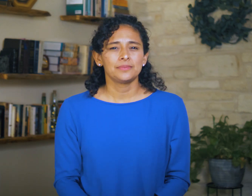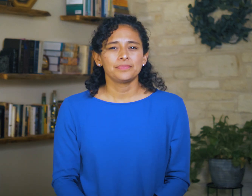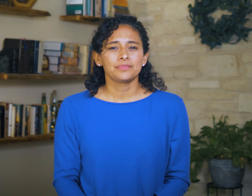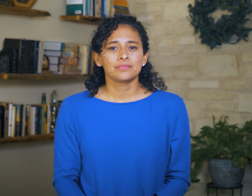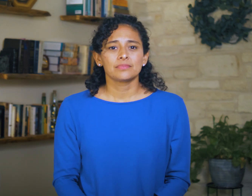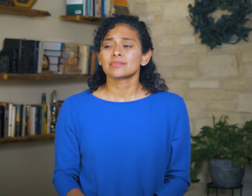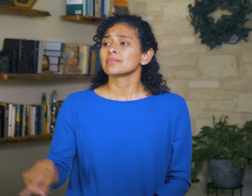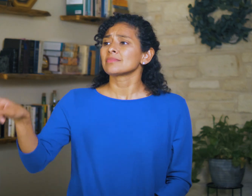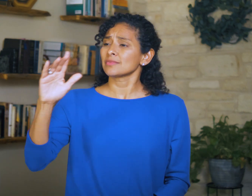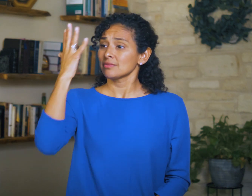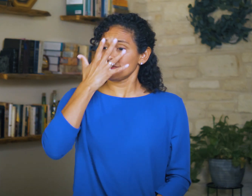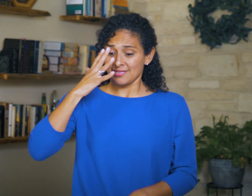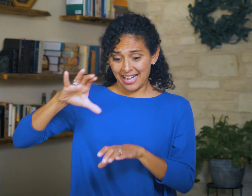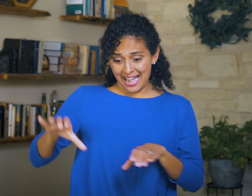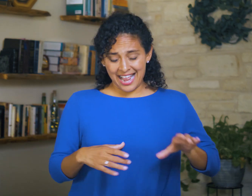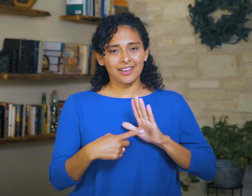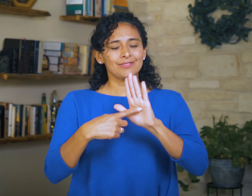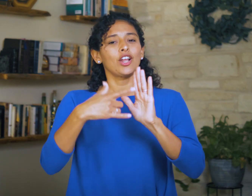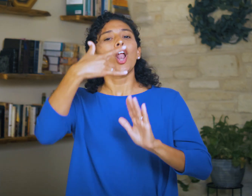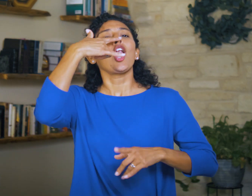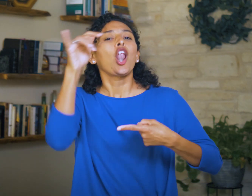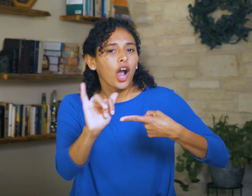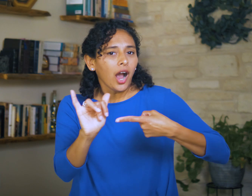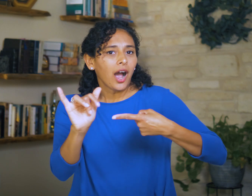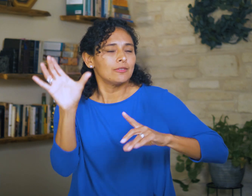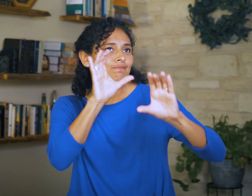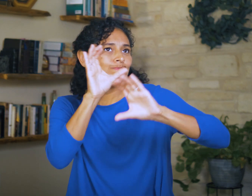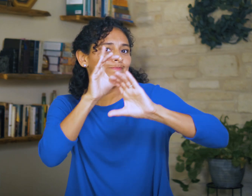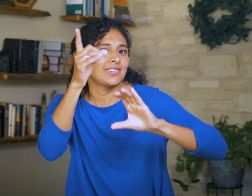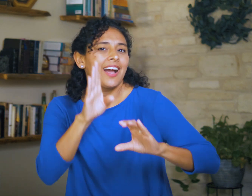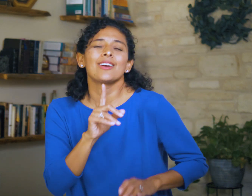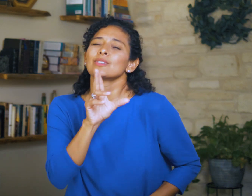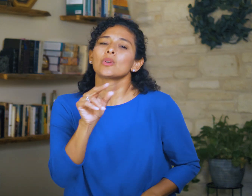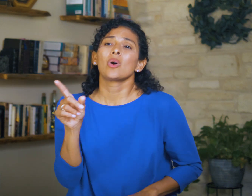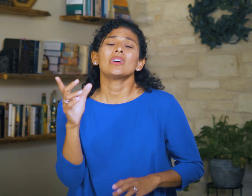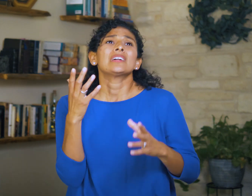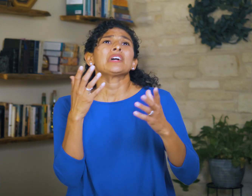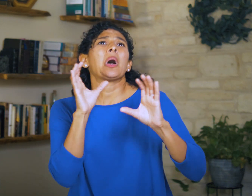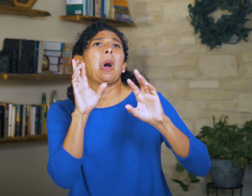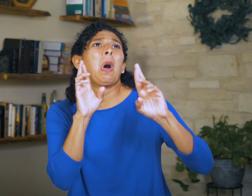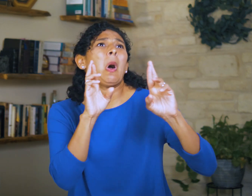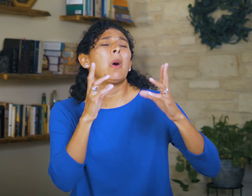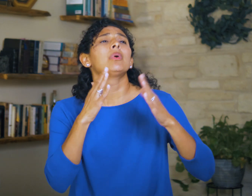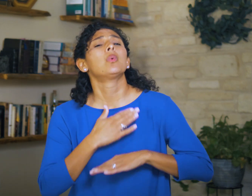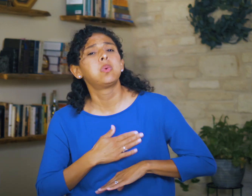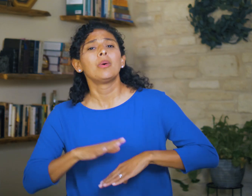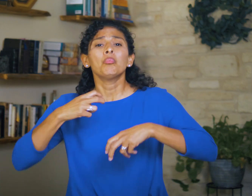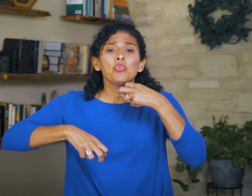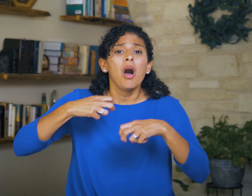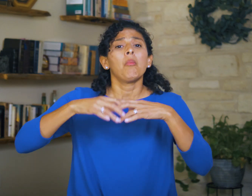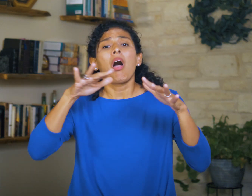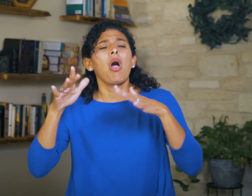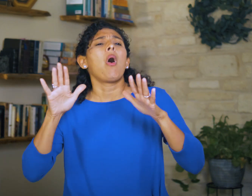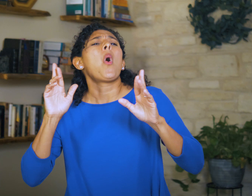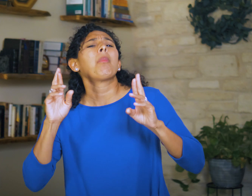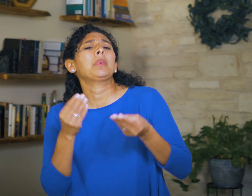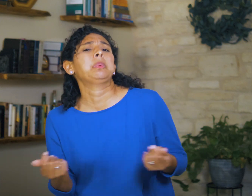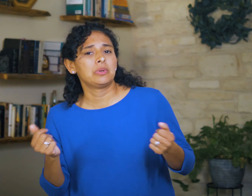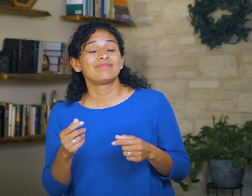They appear to seek God, but they’re only seeking relief,